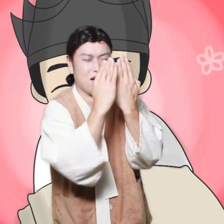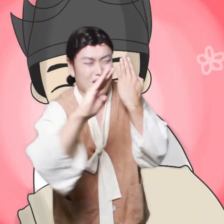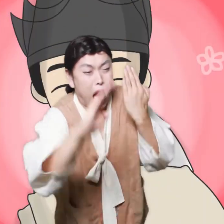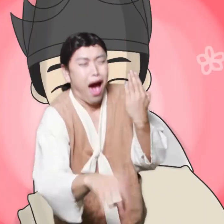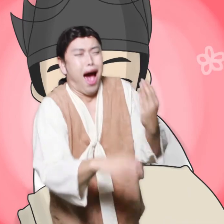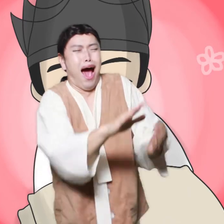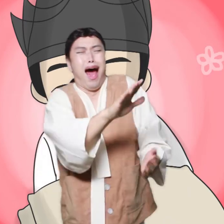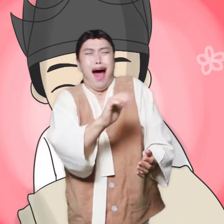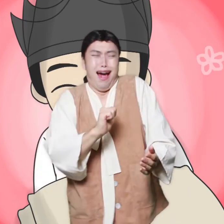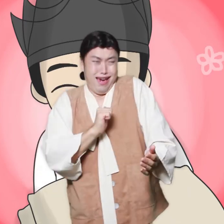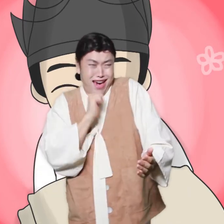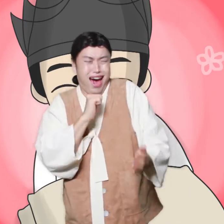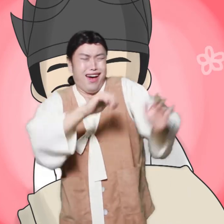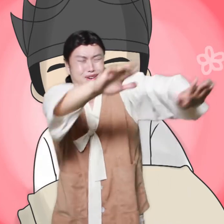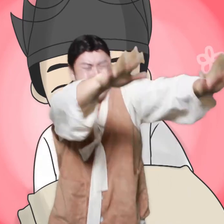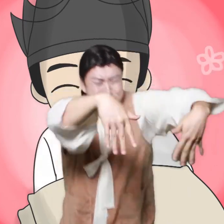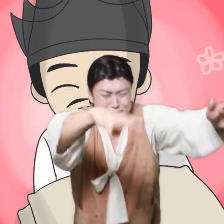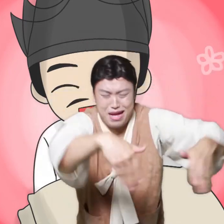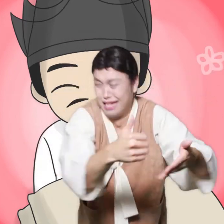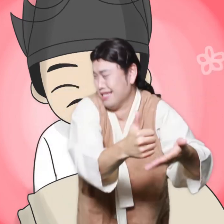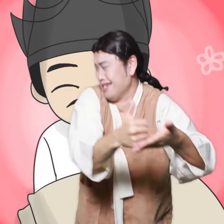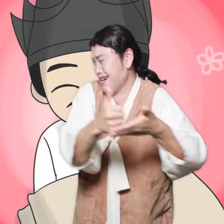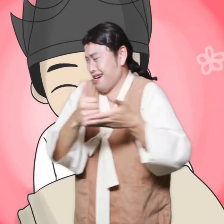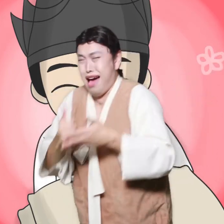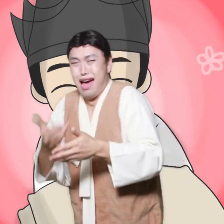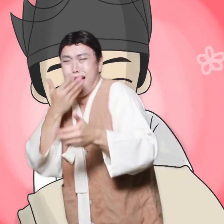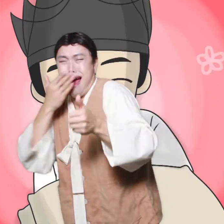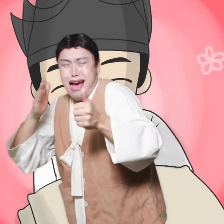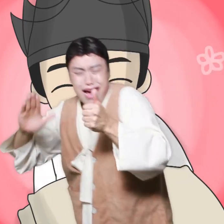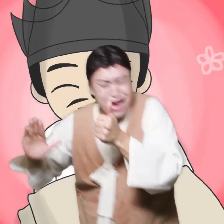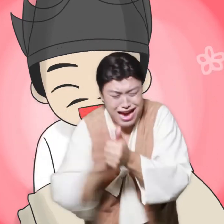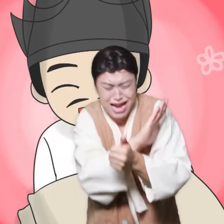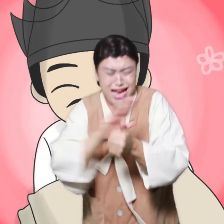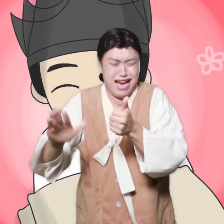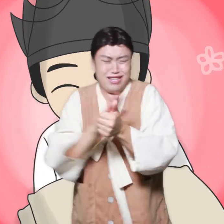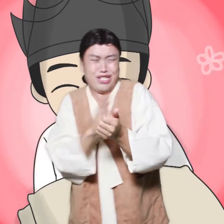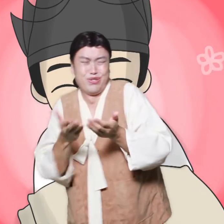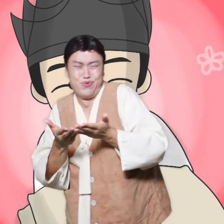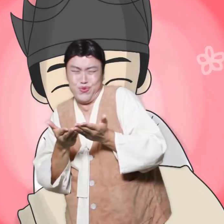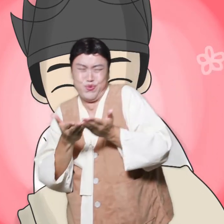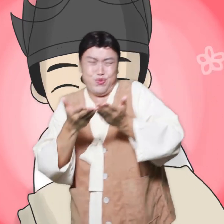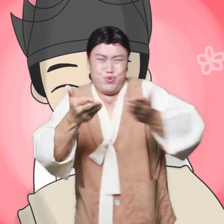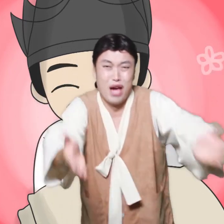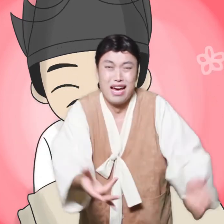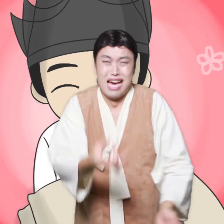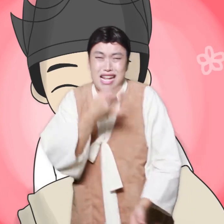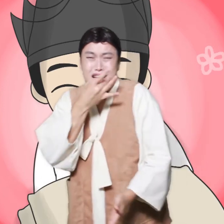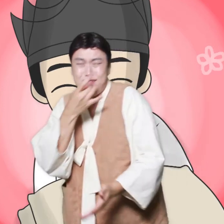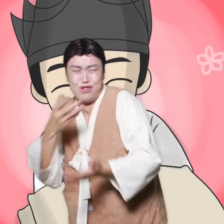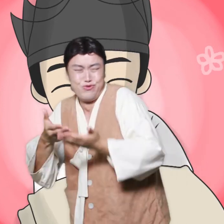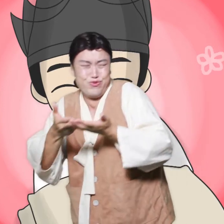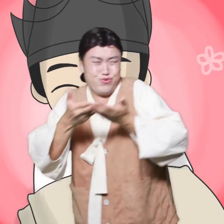I will not be greedy from now on! In the future, I'll live with people!